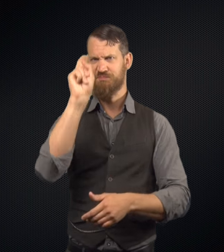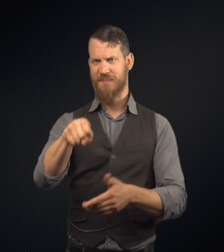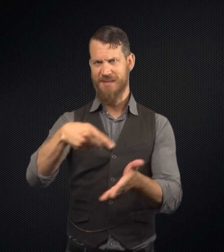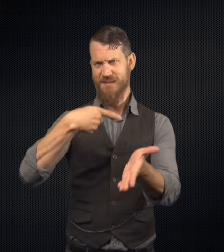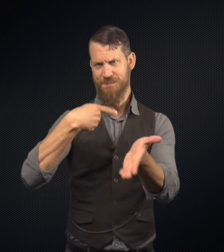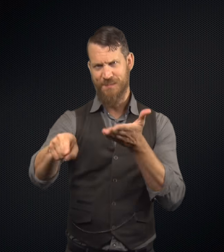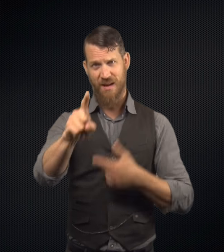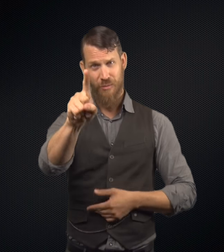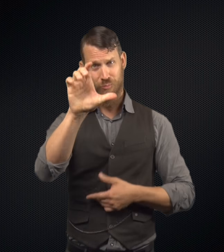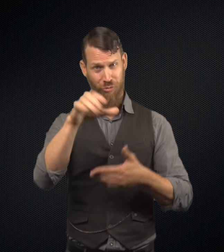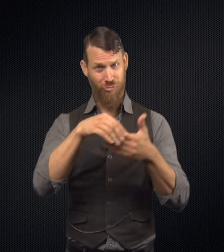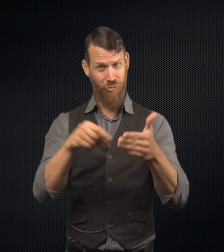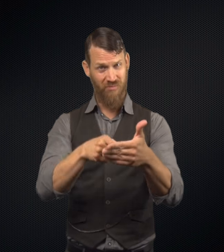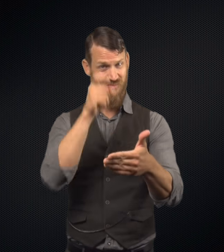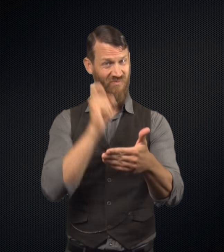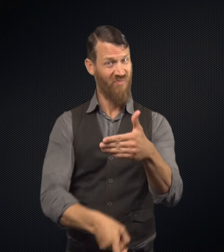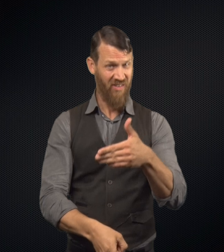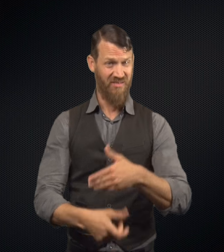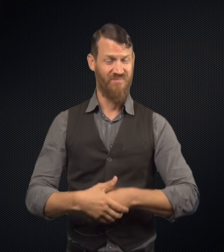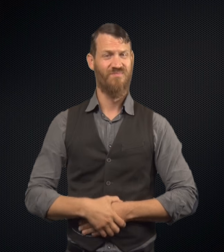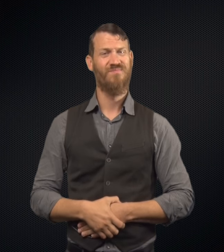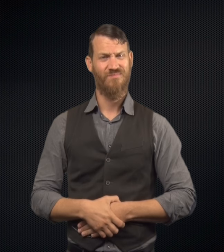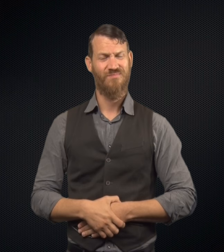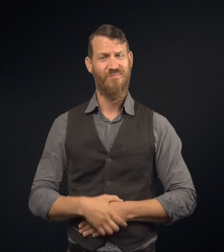He was required to pay a one hundred dollar fine.